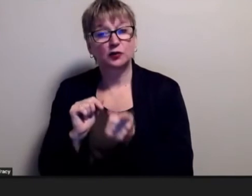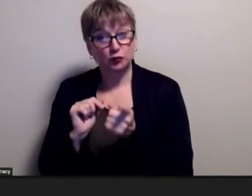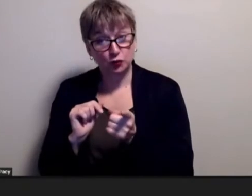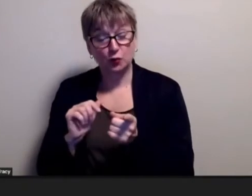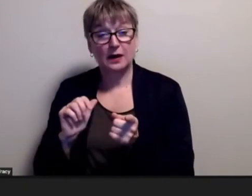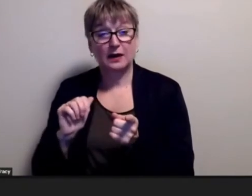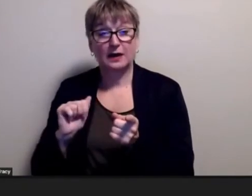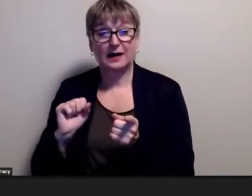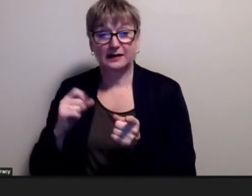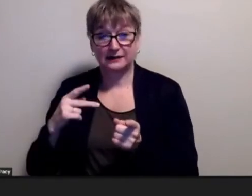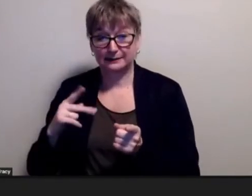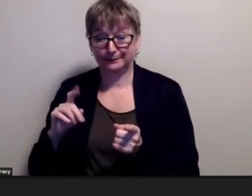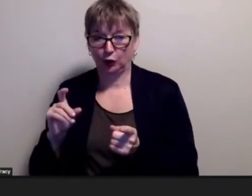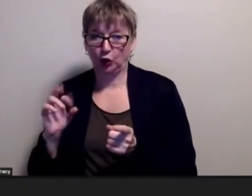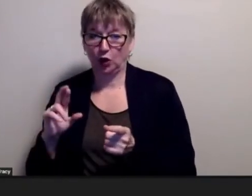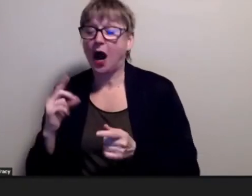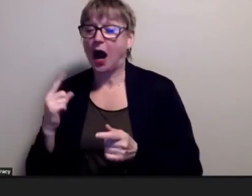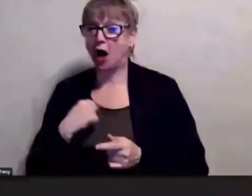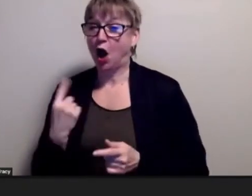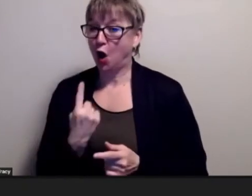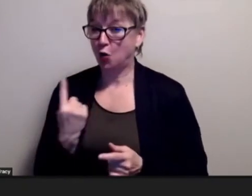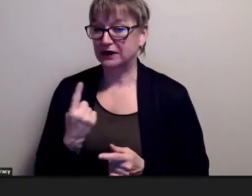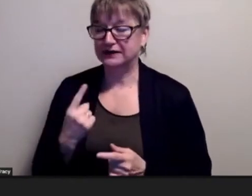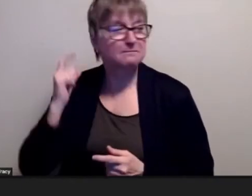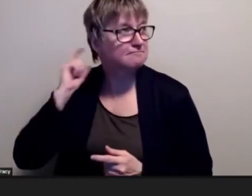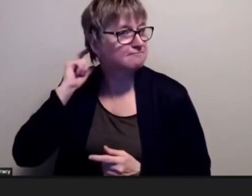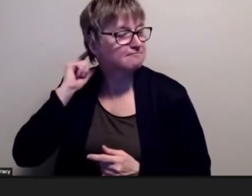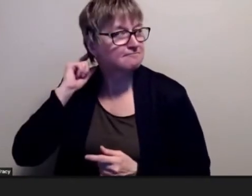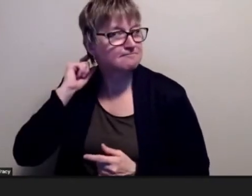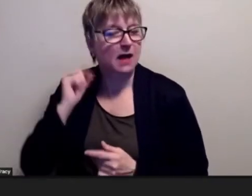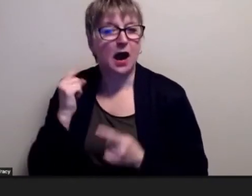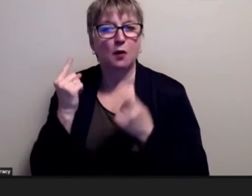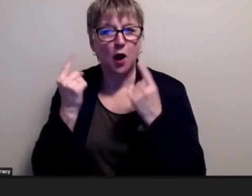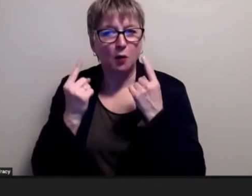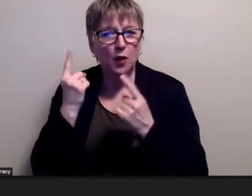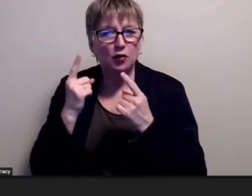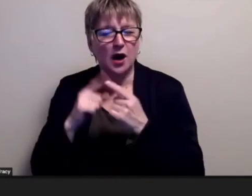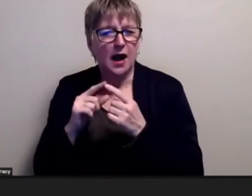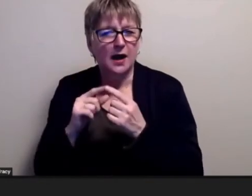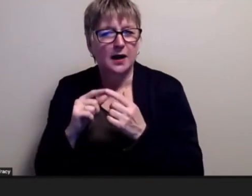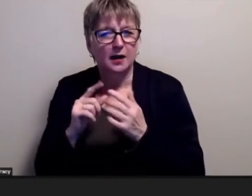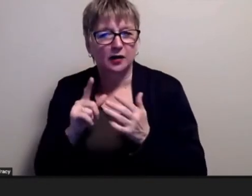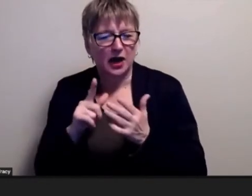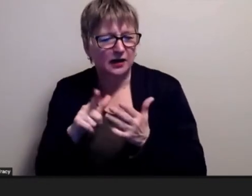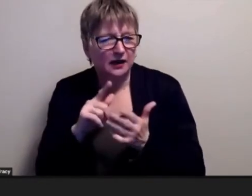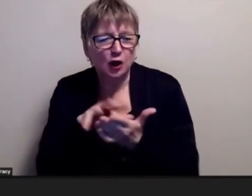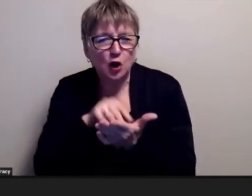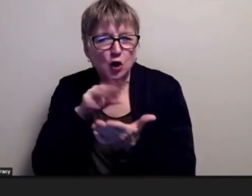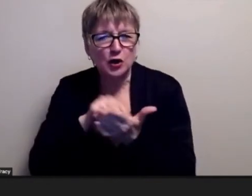of i always found myself wondering how much you were taking in in my classes because when i was